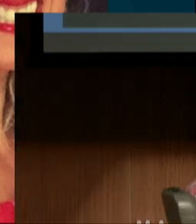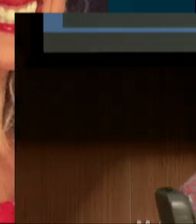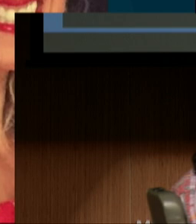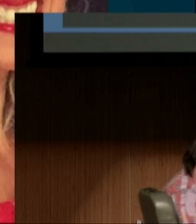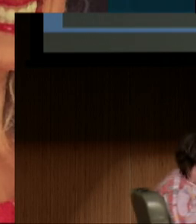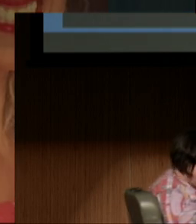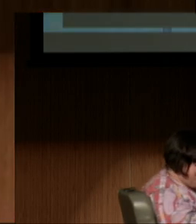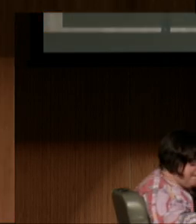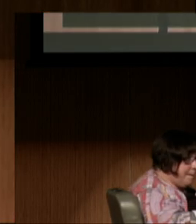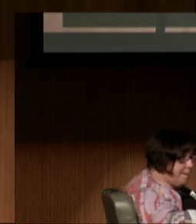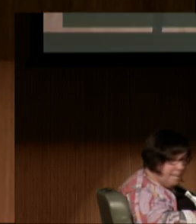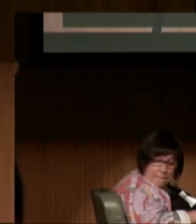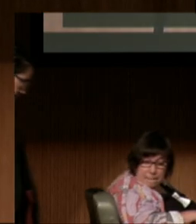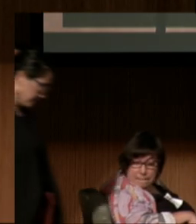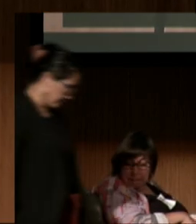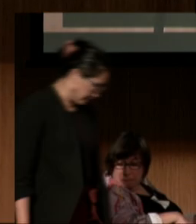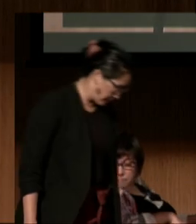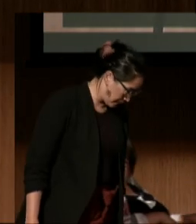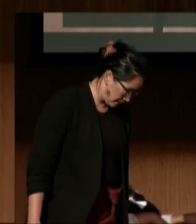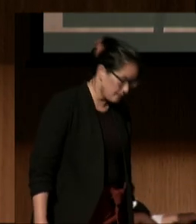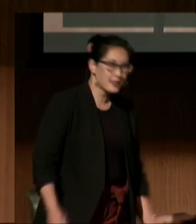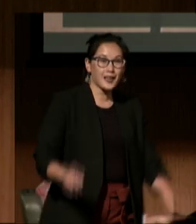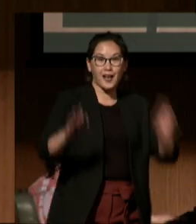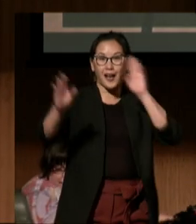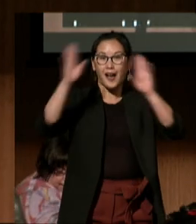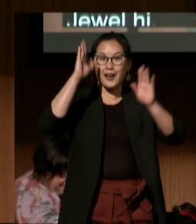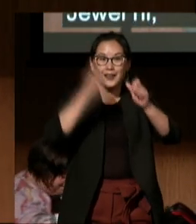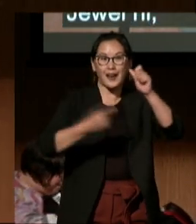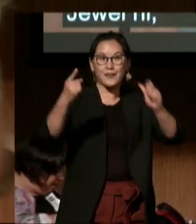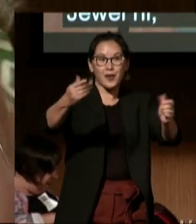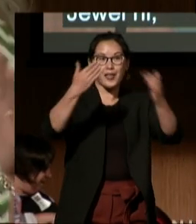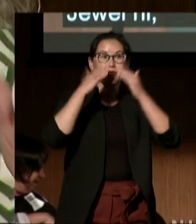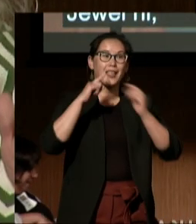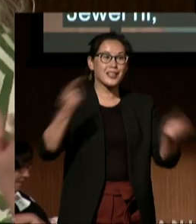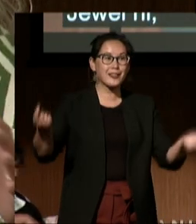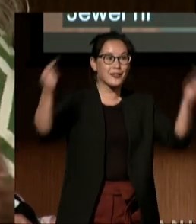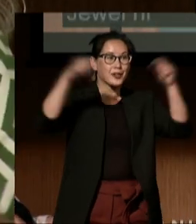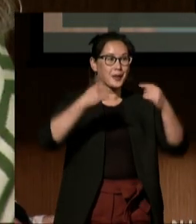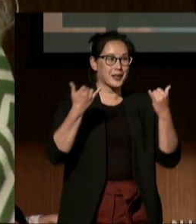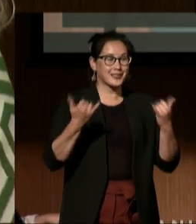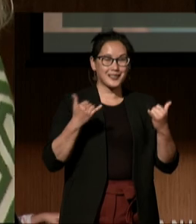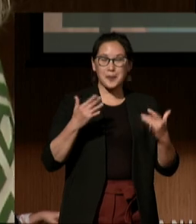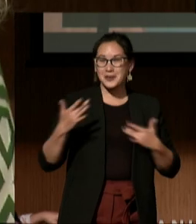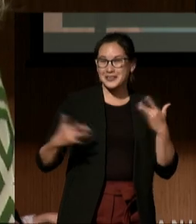Hi, everybody. Thank you for coming tonight. I'm so excited to see all of you.